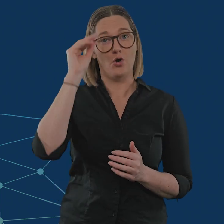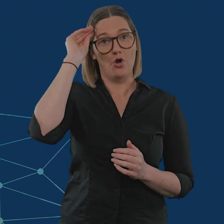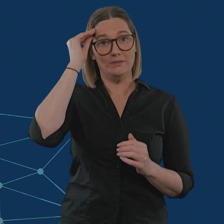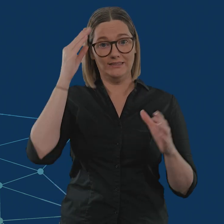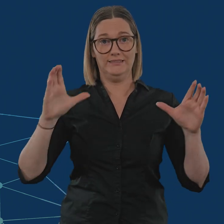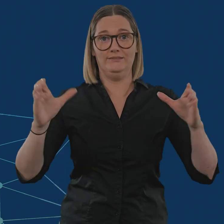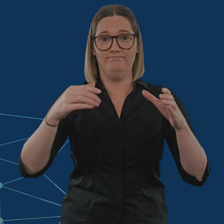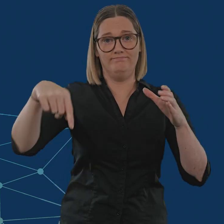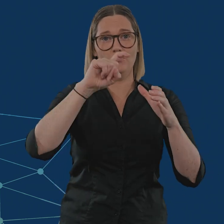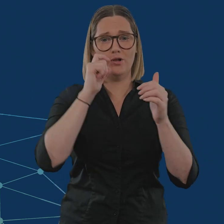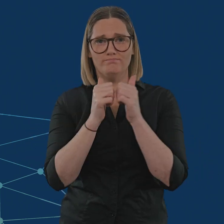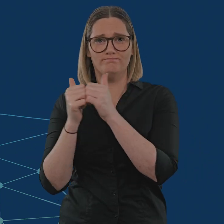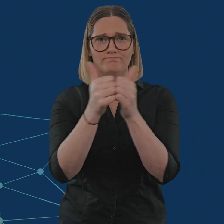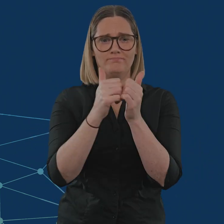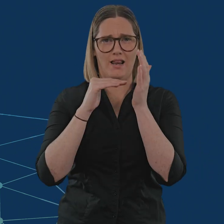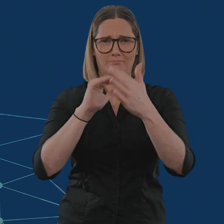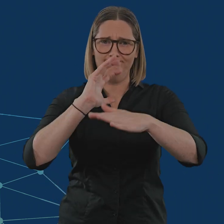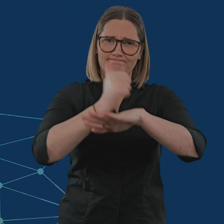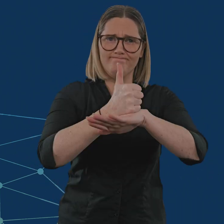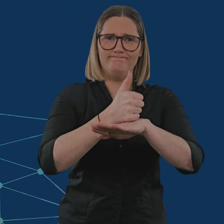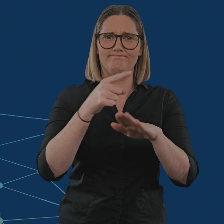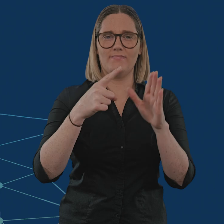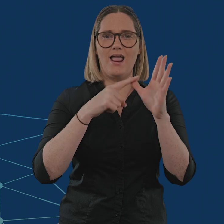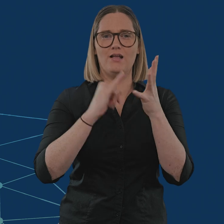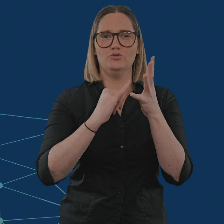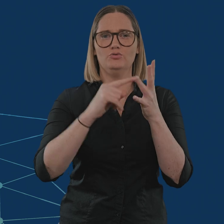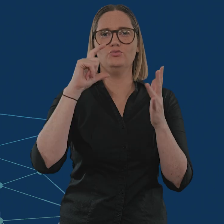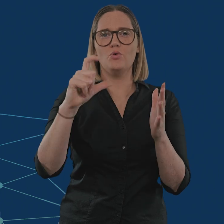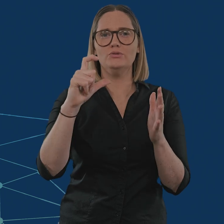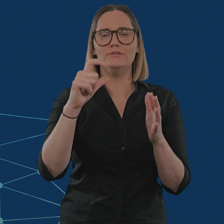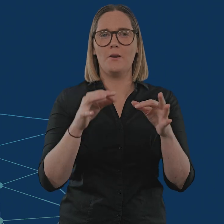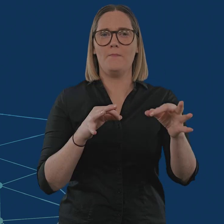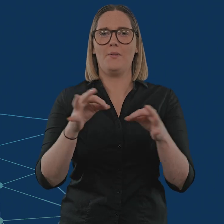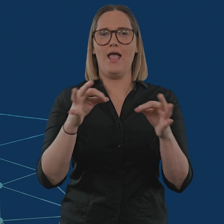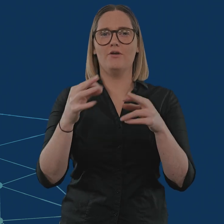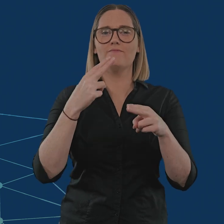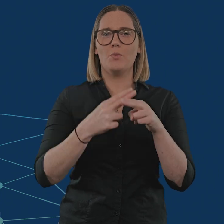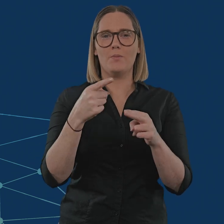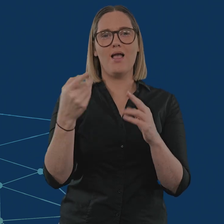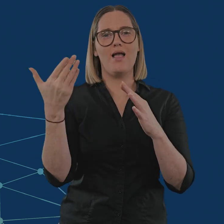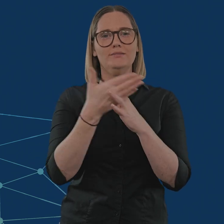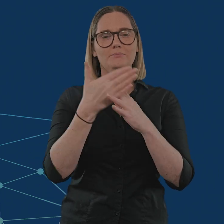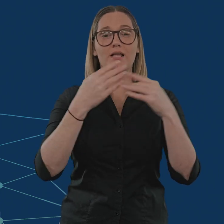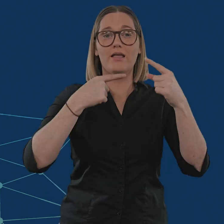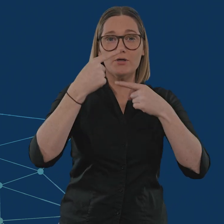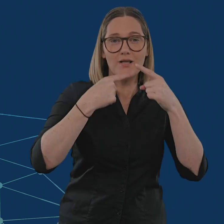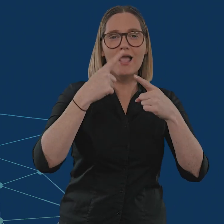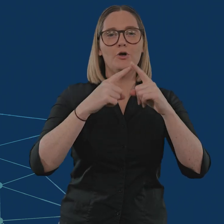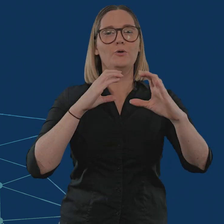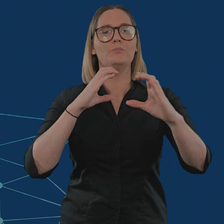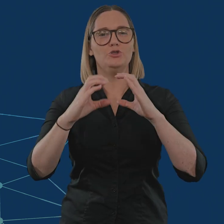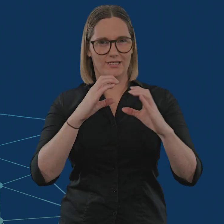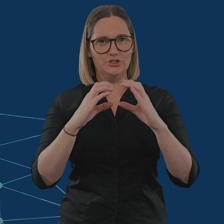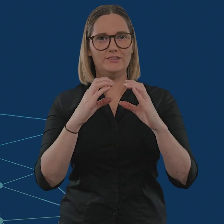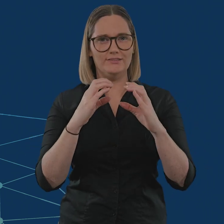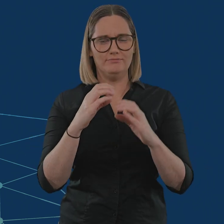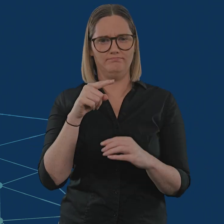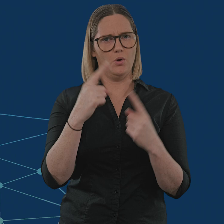The work of the committee is expected to support the development of an Associated Plan for Accessible Information and Communications